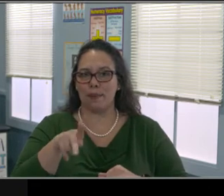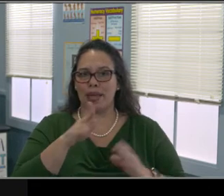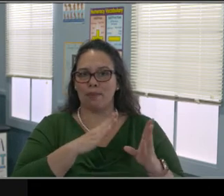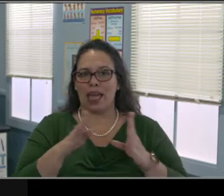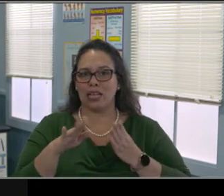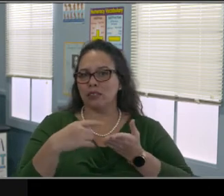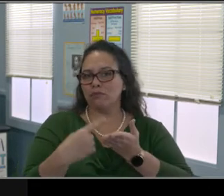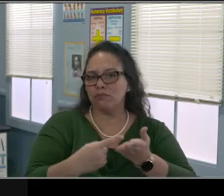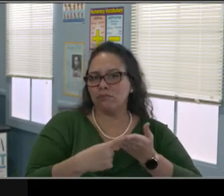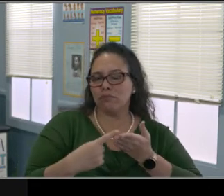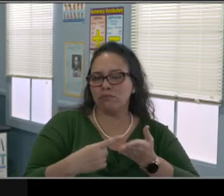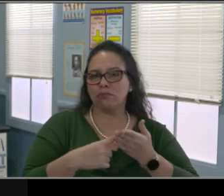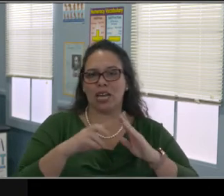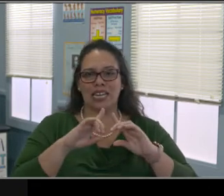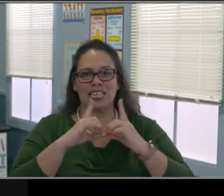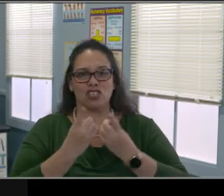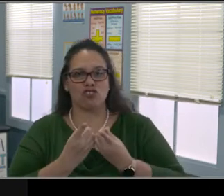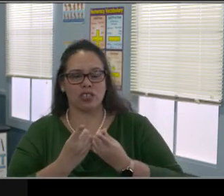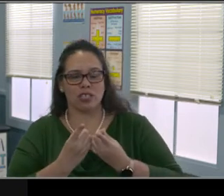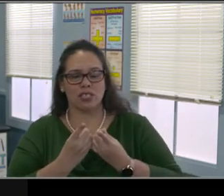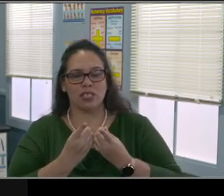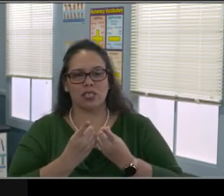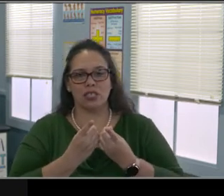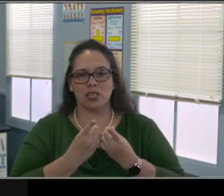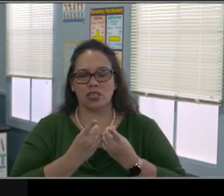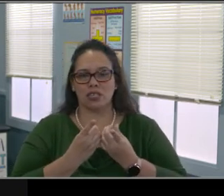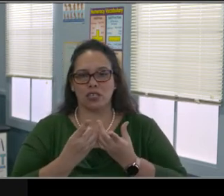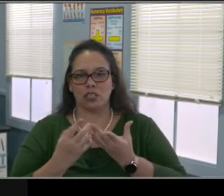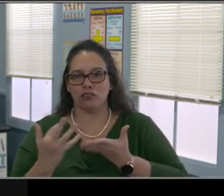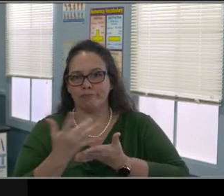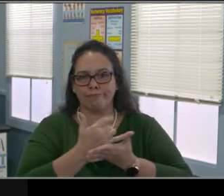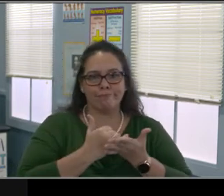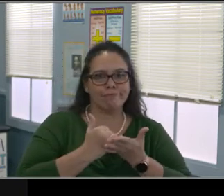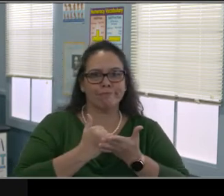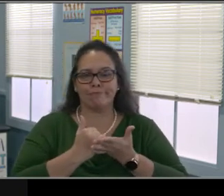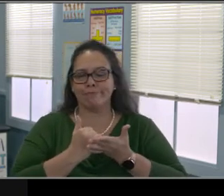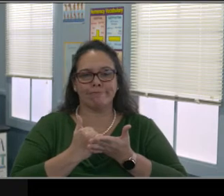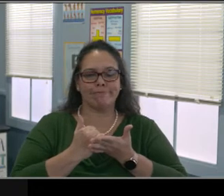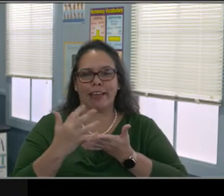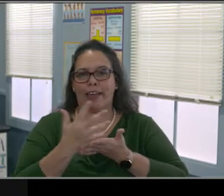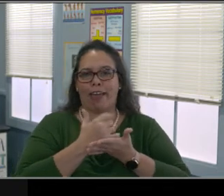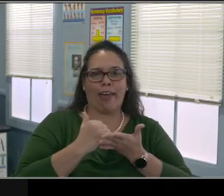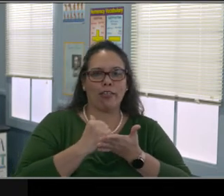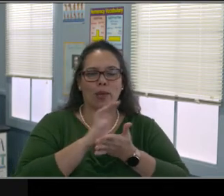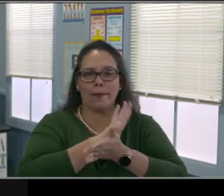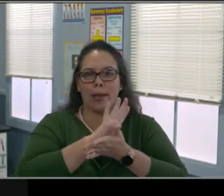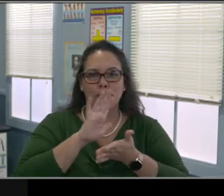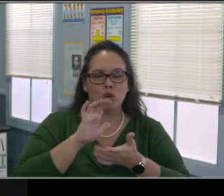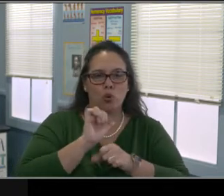however, in the future this plan will be part of that IEP in case any other emergency condition comes up